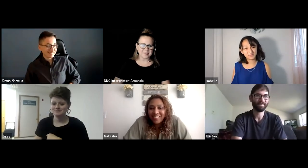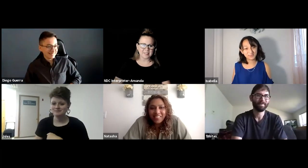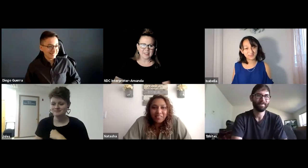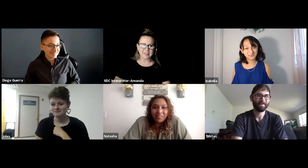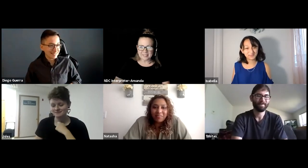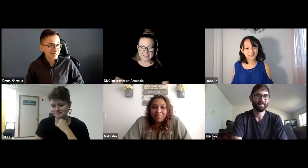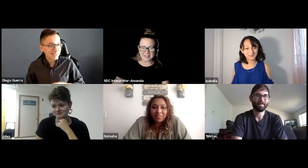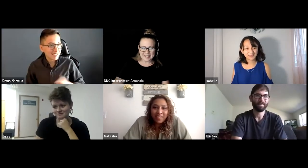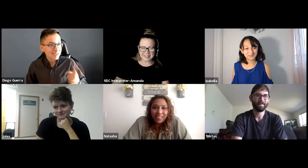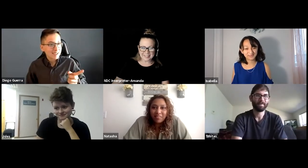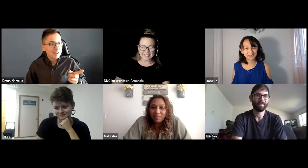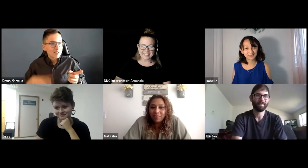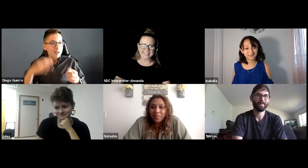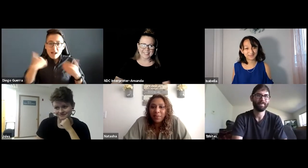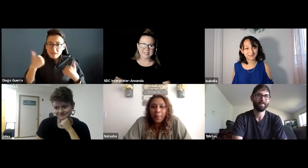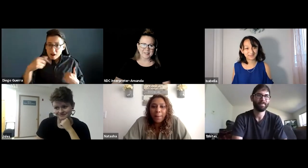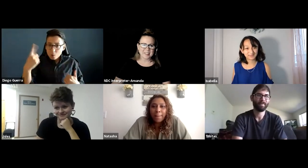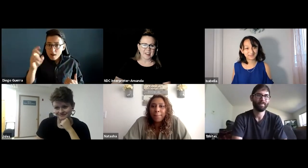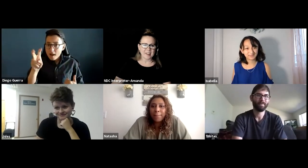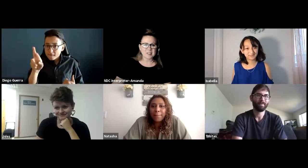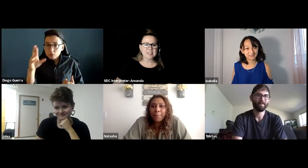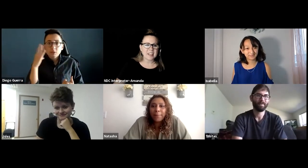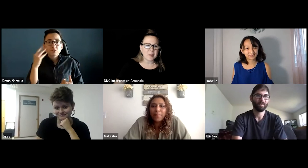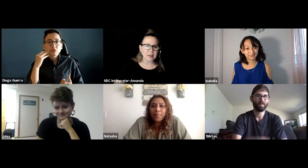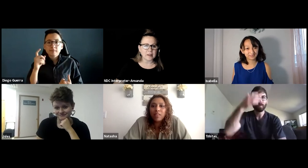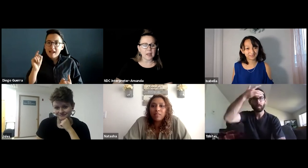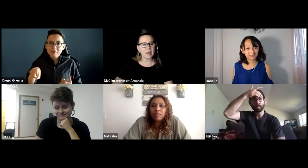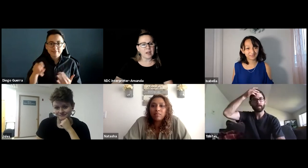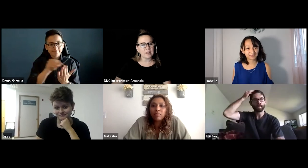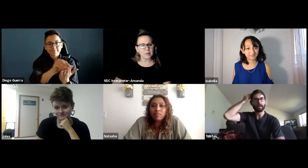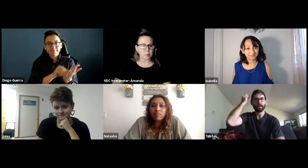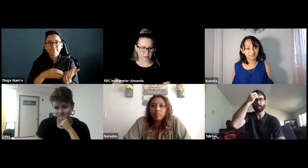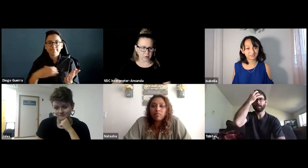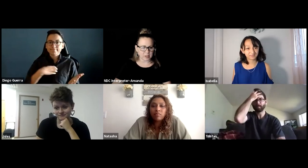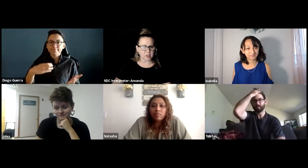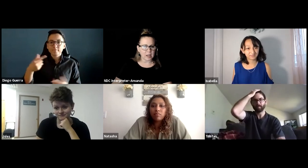Thank you. So this is Diego again. With another question.